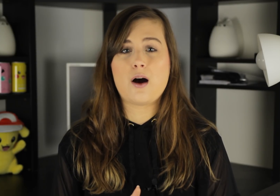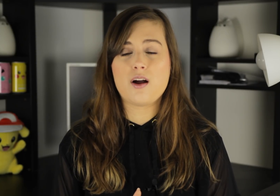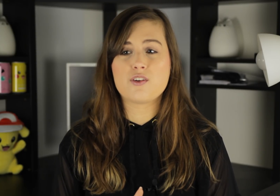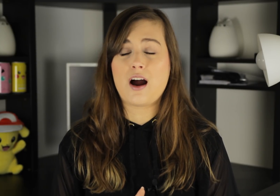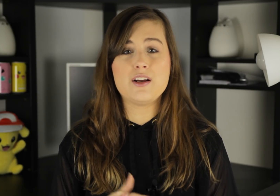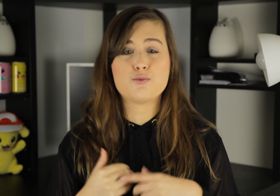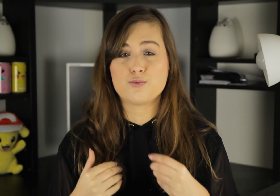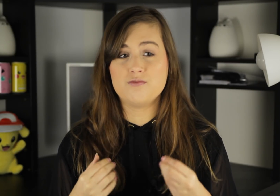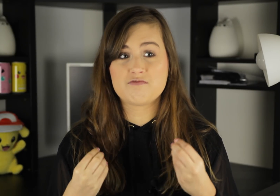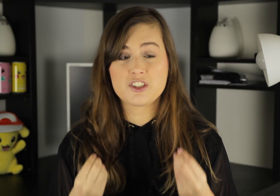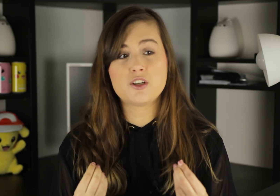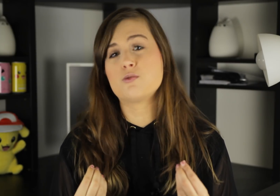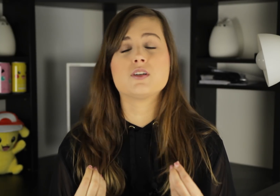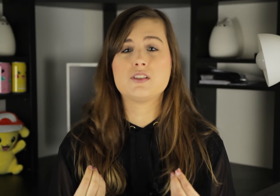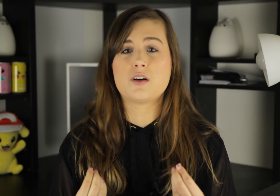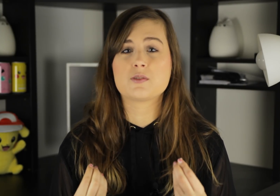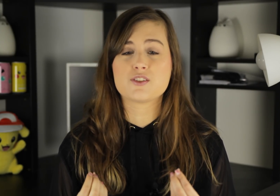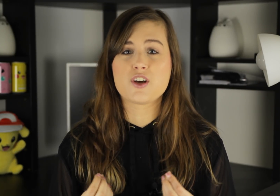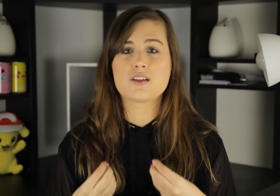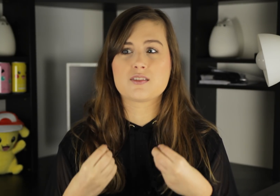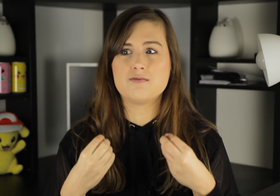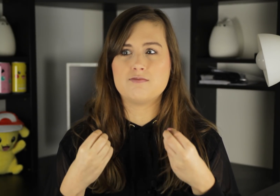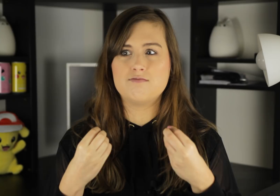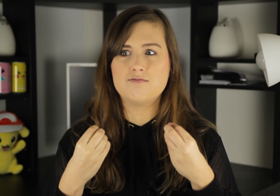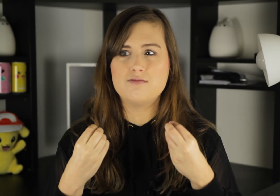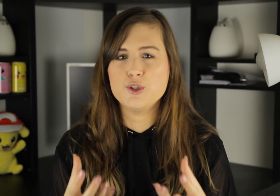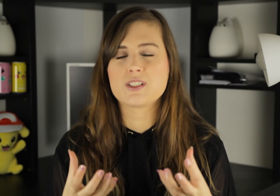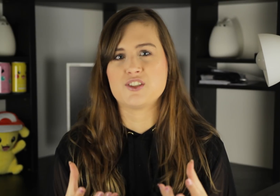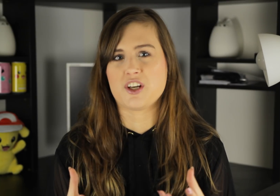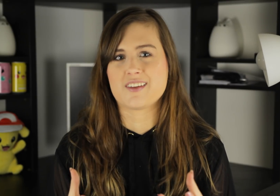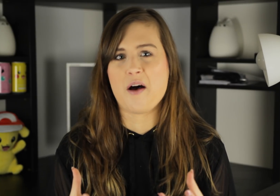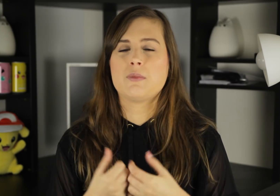however, I still really don't suggest using just them,